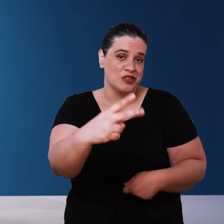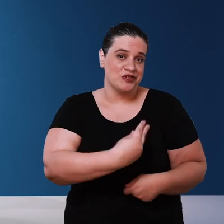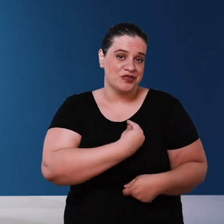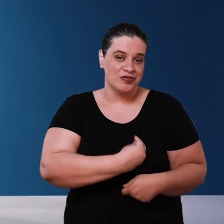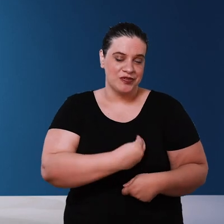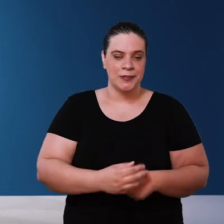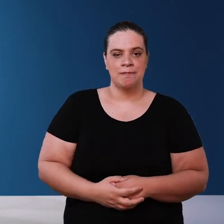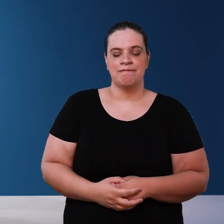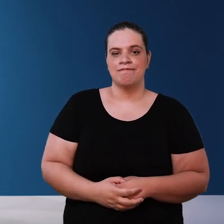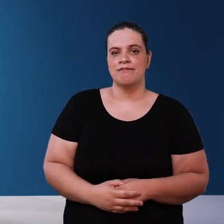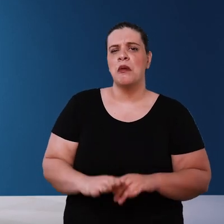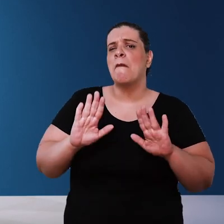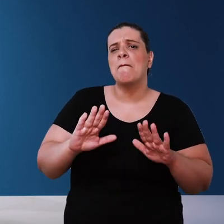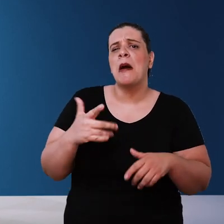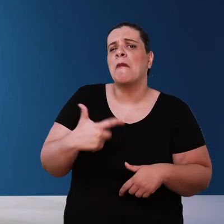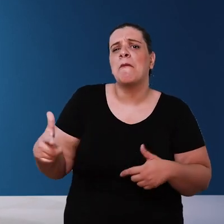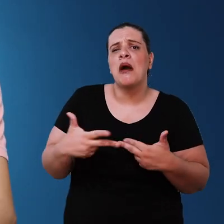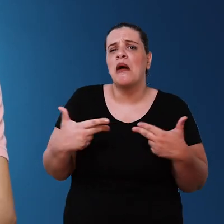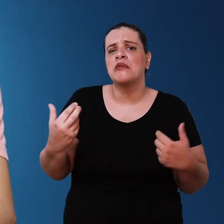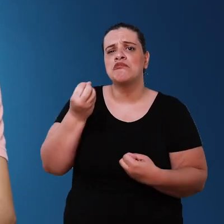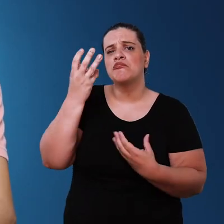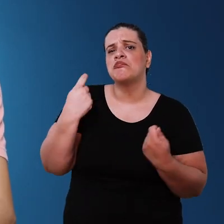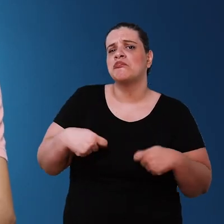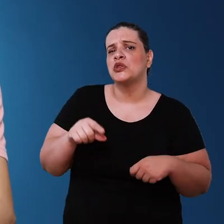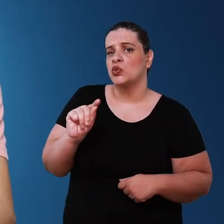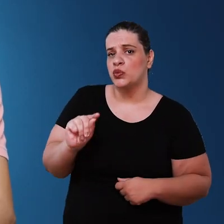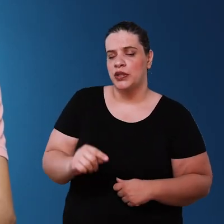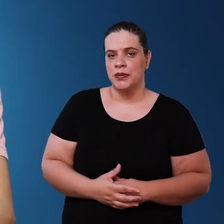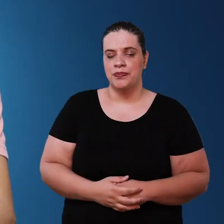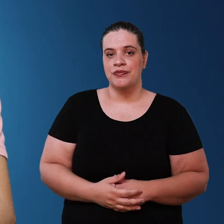your life but what else do you need to know now we are going to present other